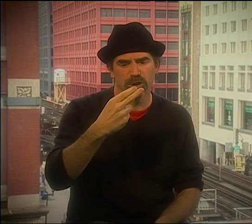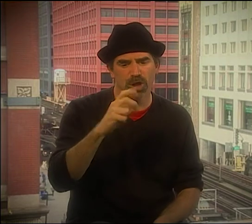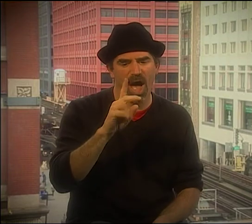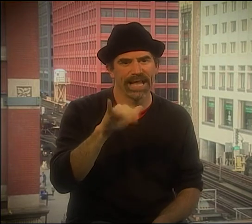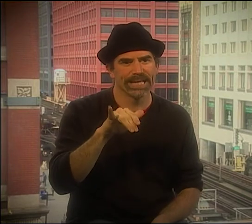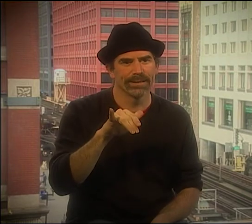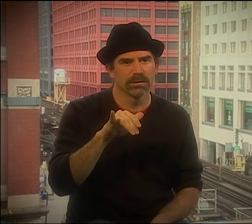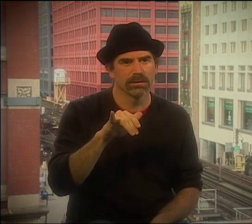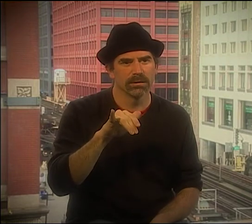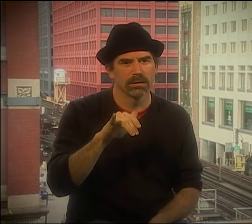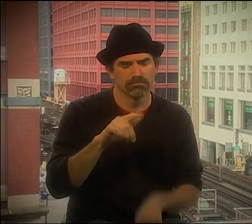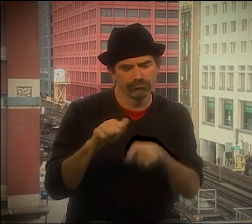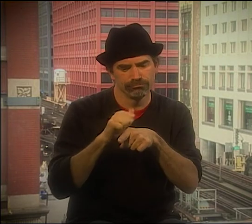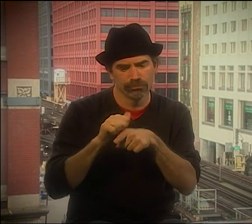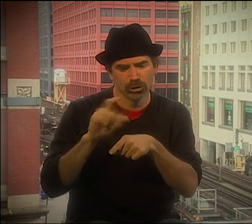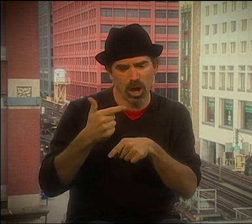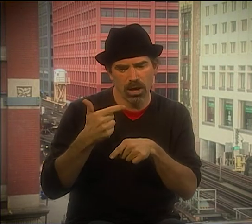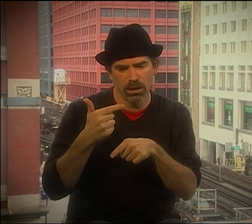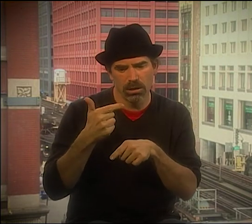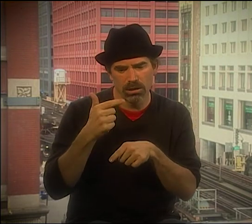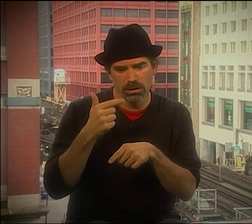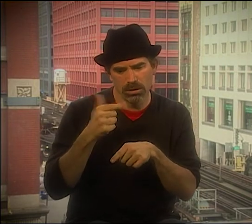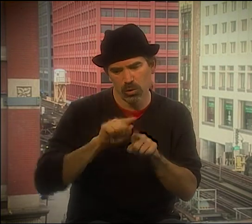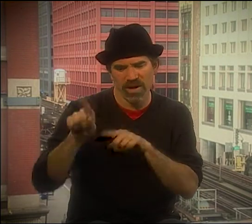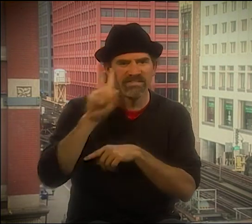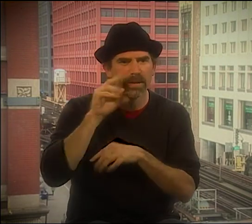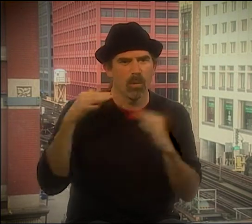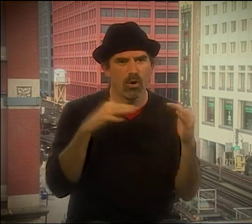ANYWAY, YEAH, I REMEMBER WE AGREED TO GO PERFORM FOR THIS